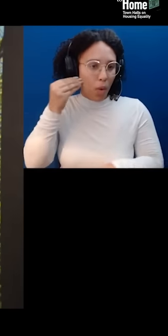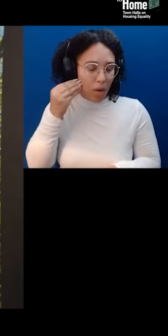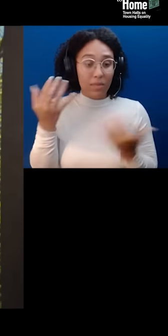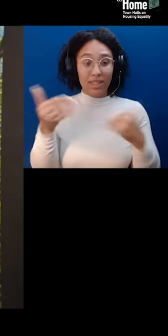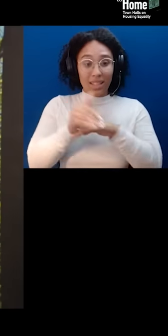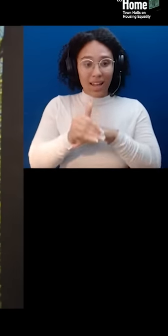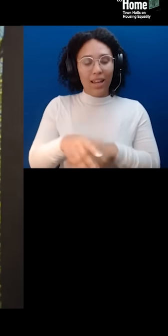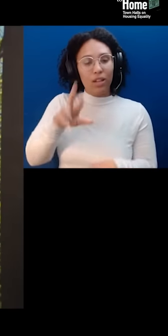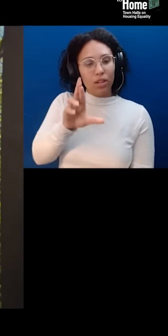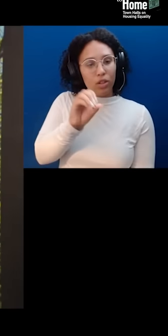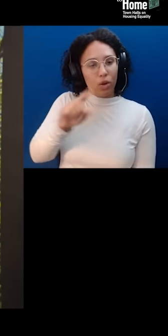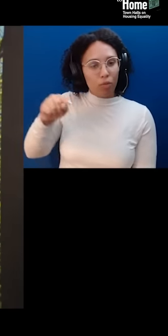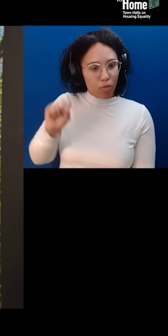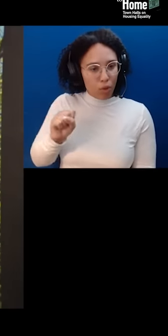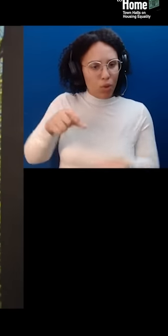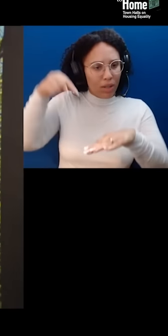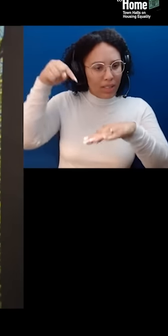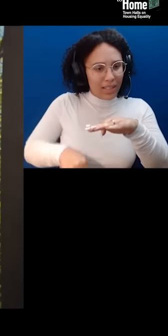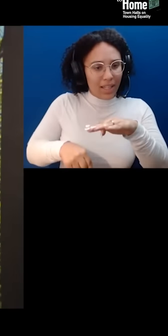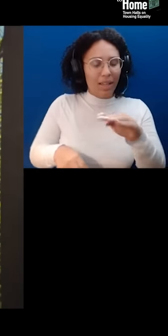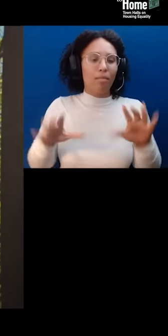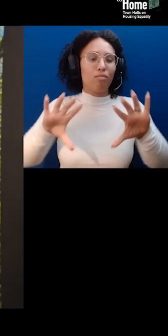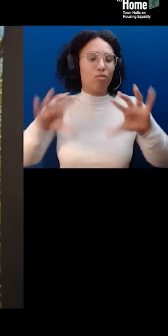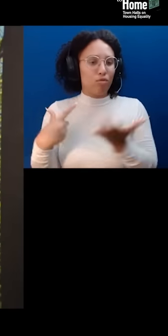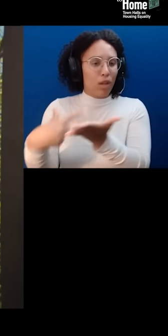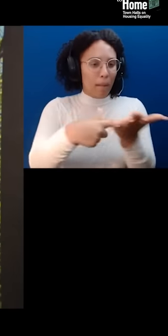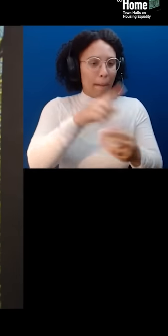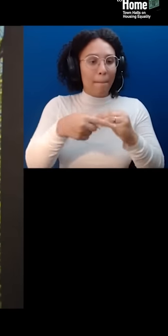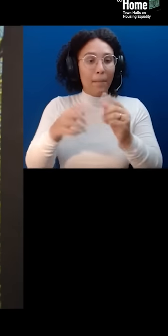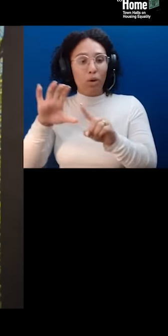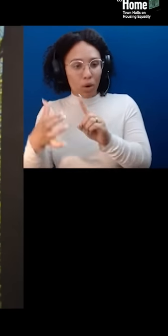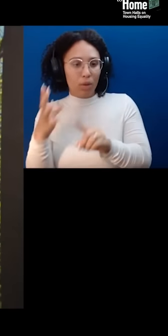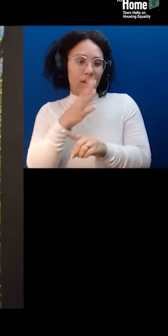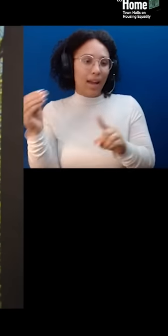is presented by the WNET Group and Chasing the Dream, our national multi-platform reporting initiative